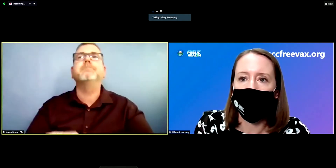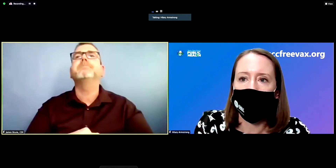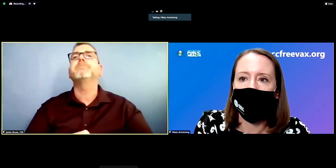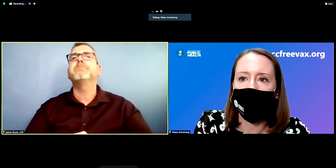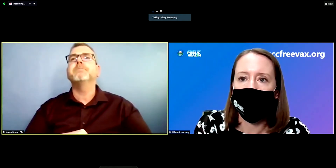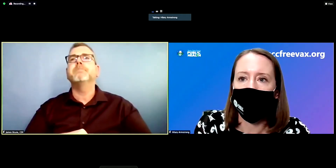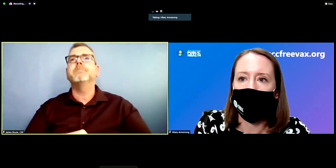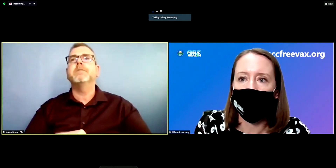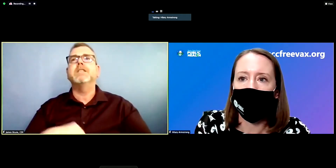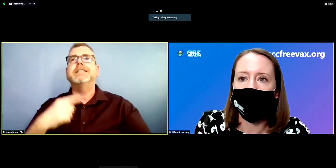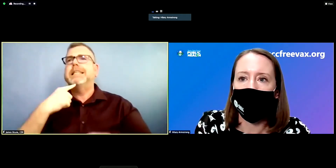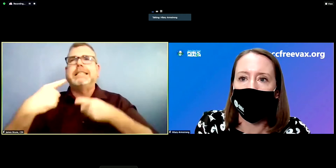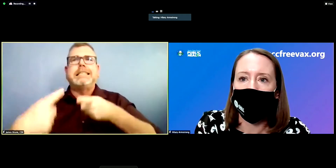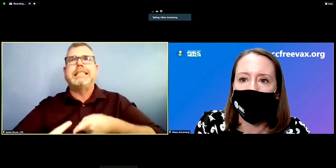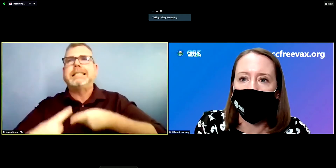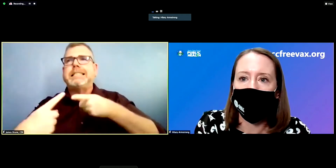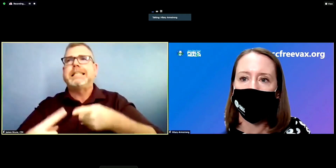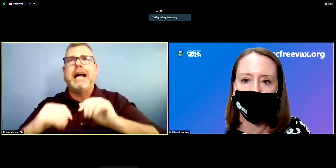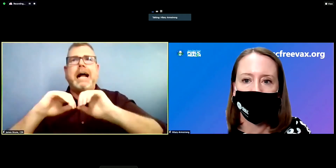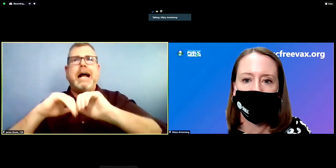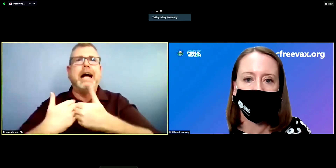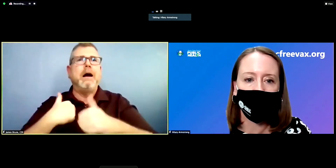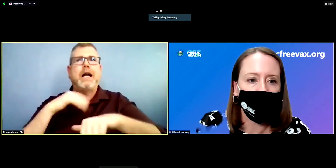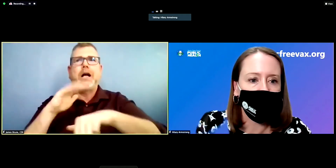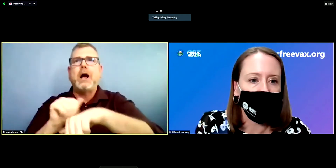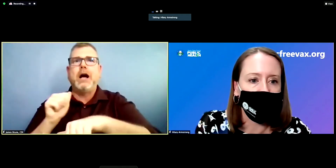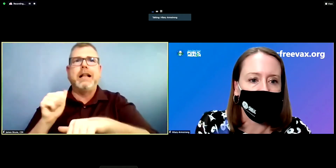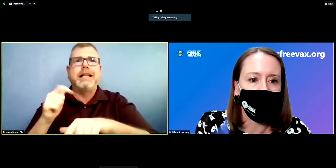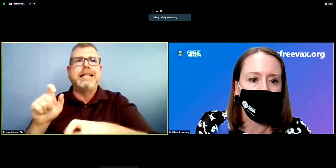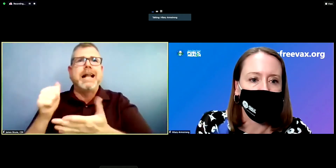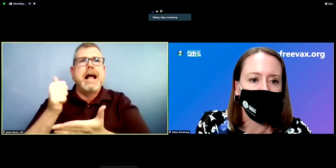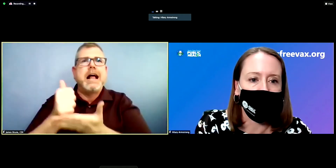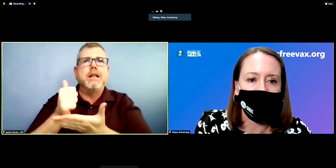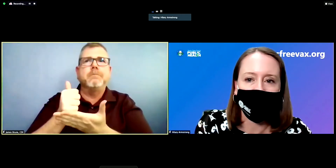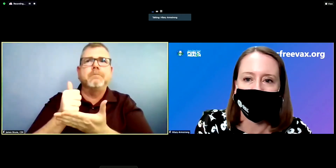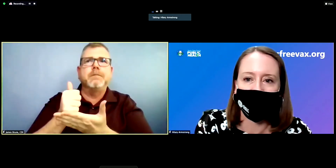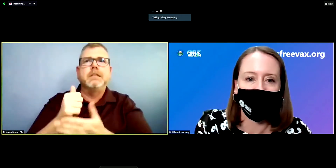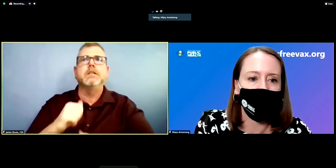calling on folks through the attendee panel, so please hold and we will do our best. Thank you.